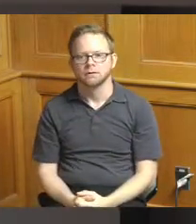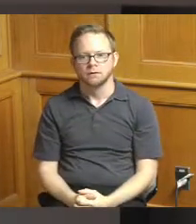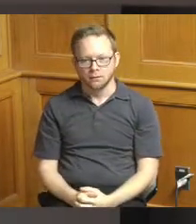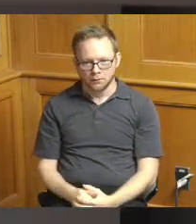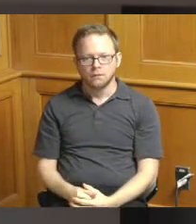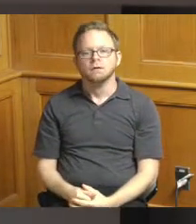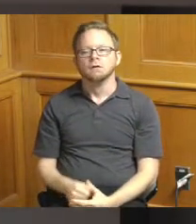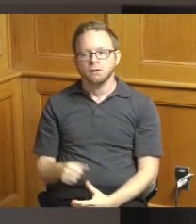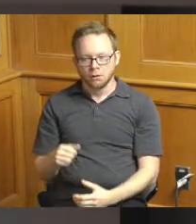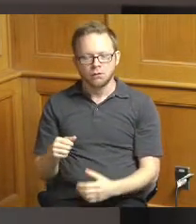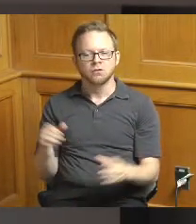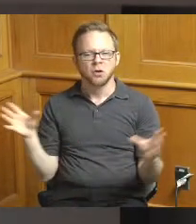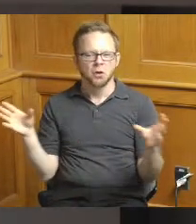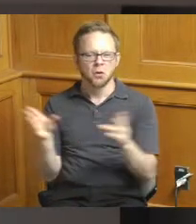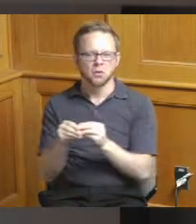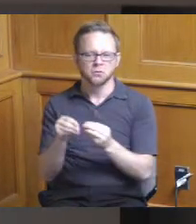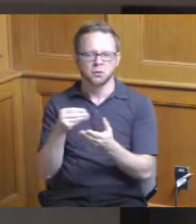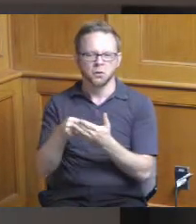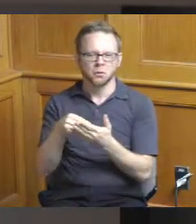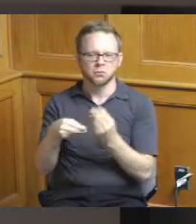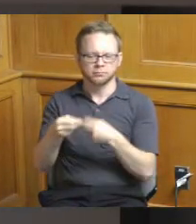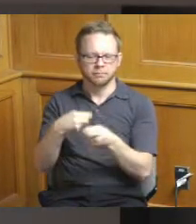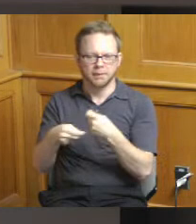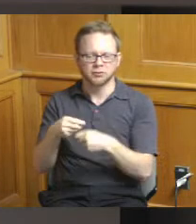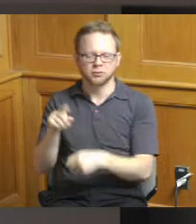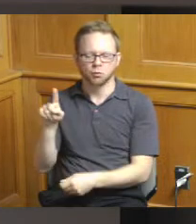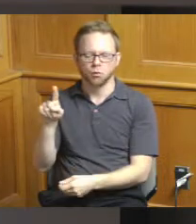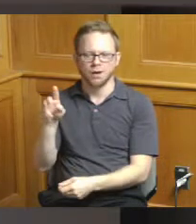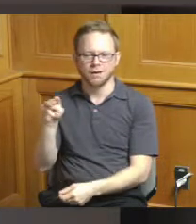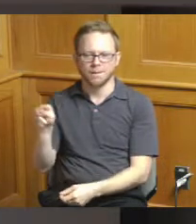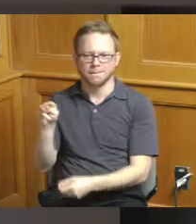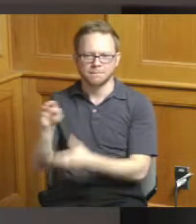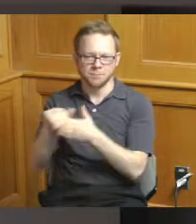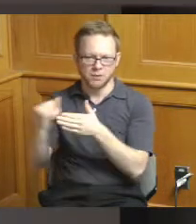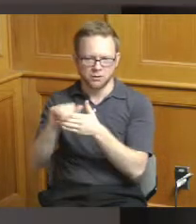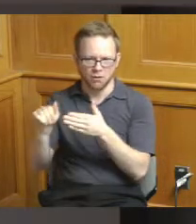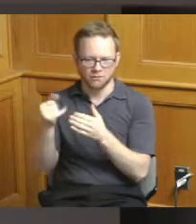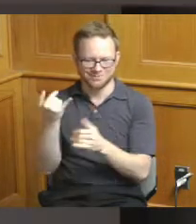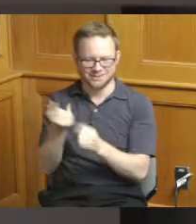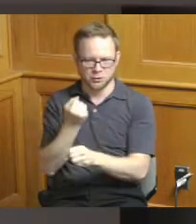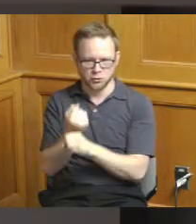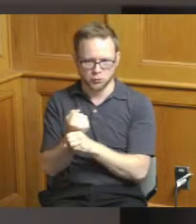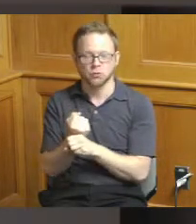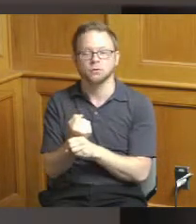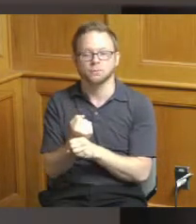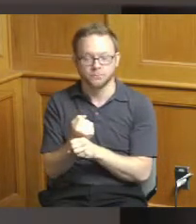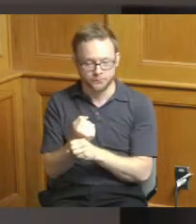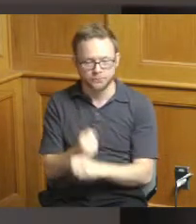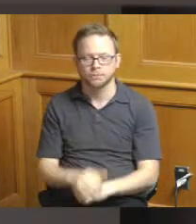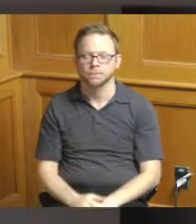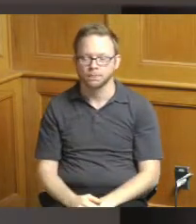allocated for the for the program this year and with our application we were we we did three